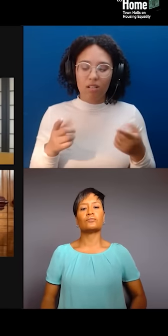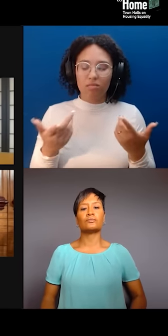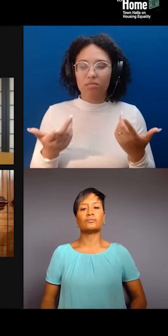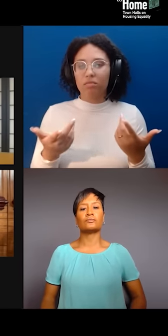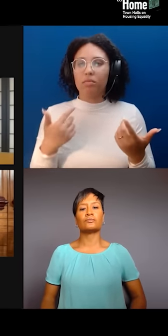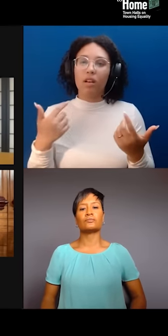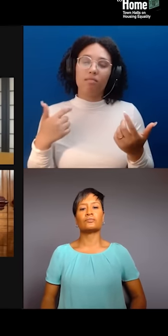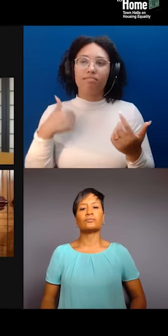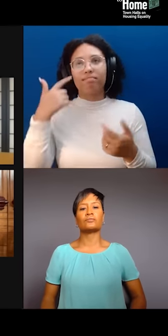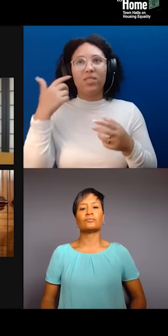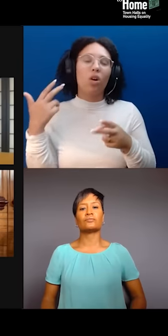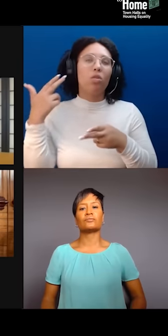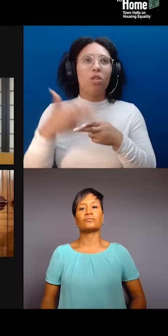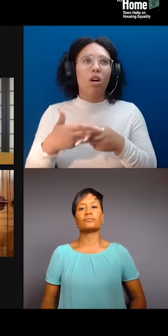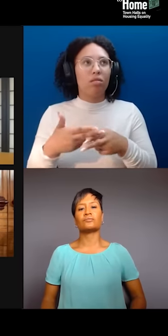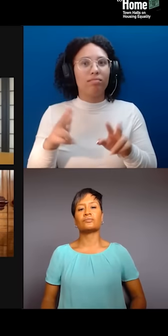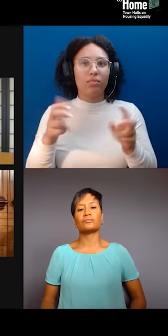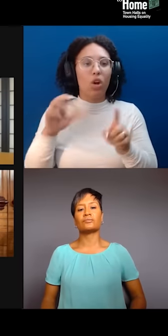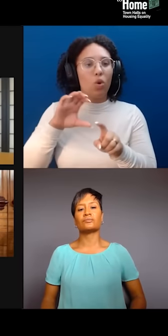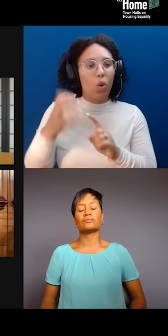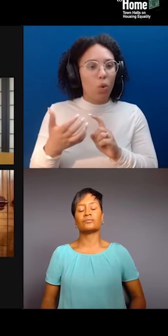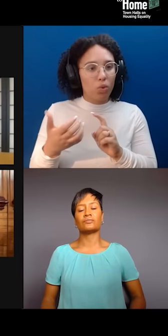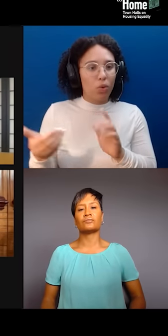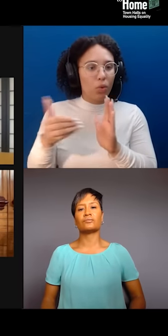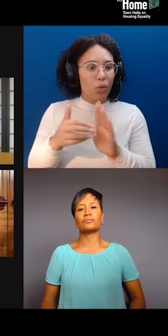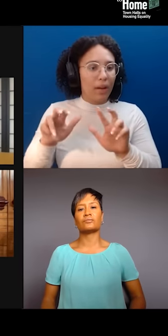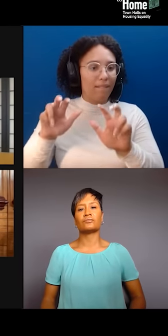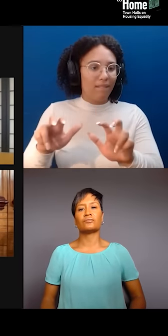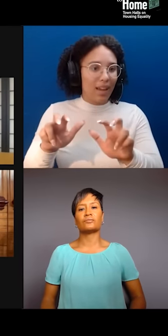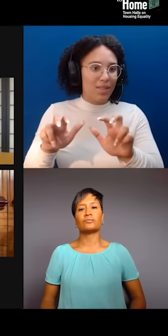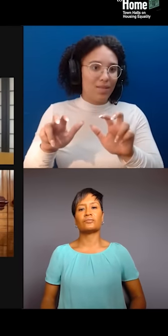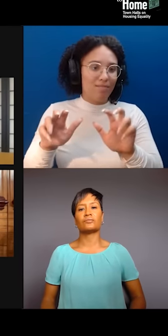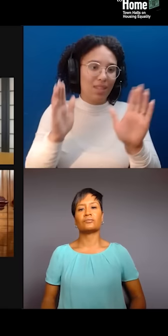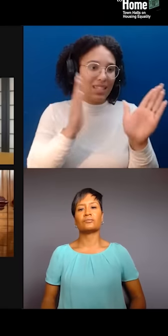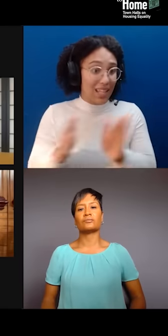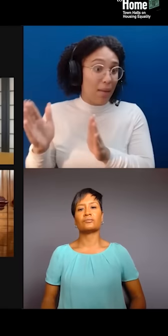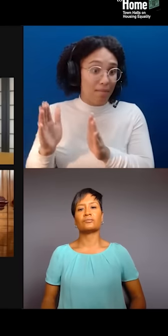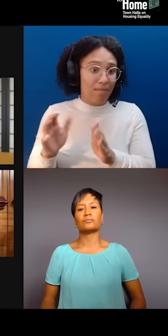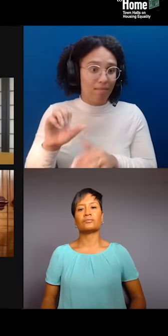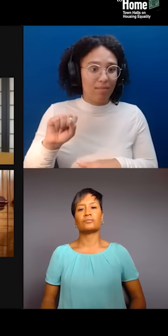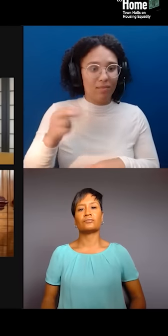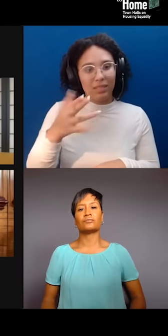It could be a scheme. A good one. Let's say a good one, was that we realized right away that,